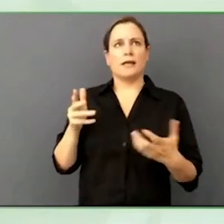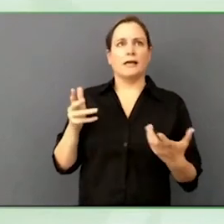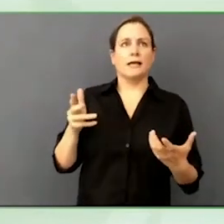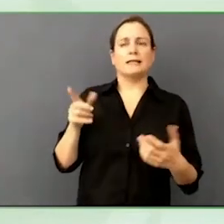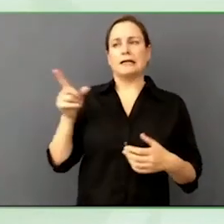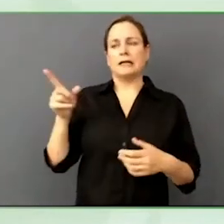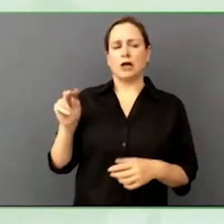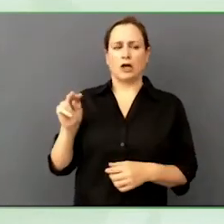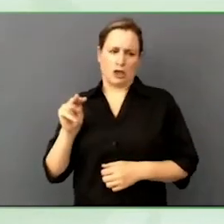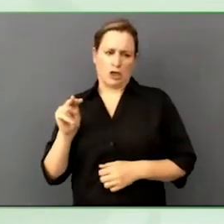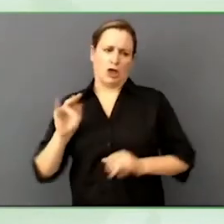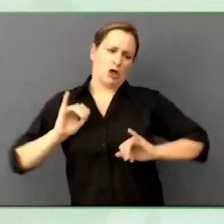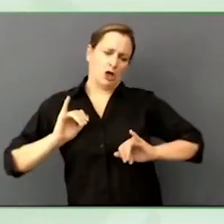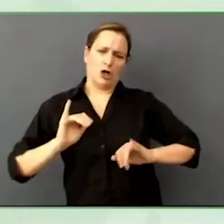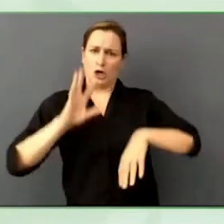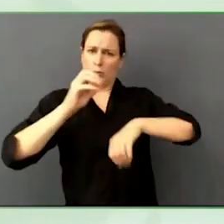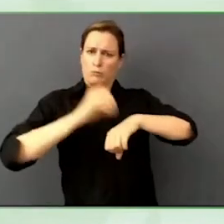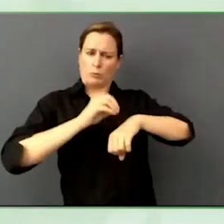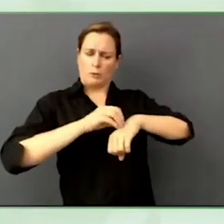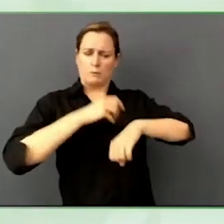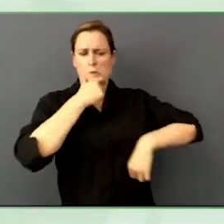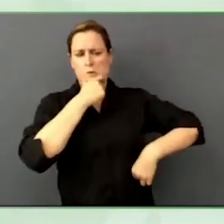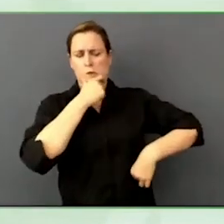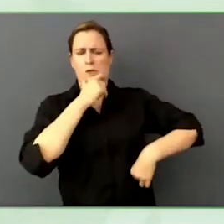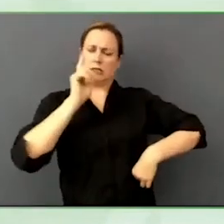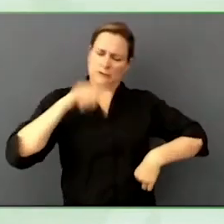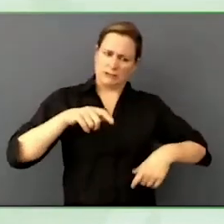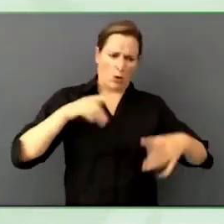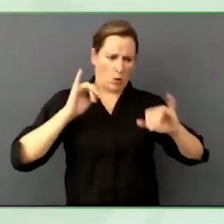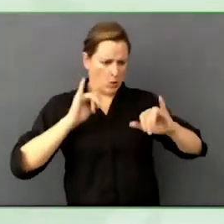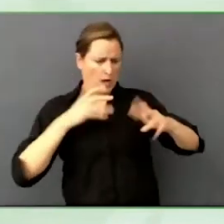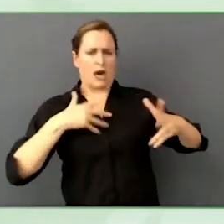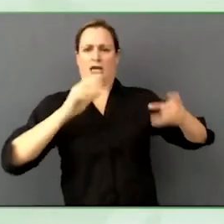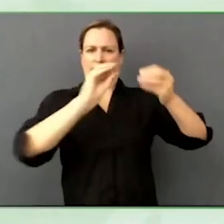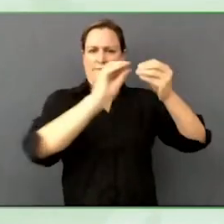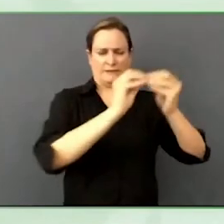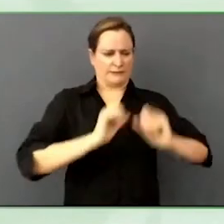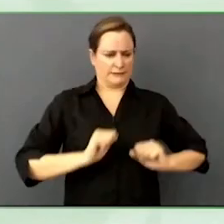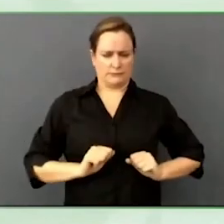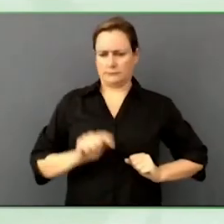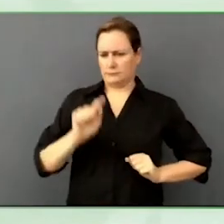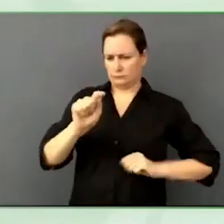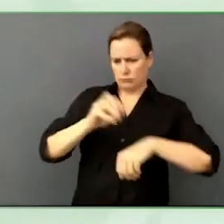We all learn from early on, you find a problem and eliminate it.